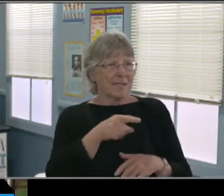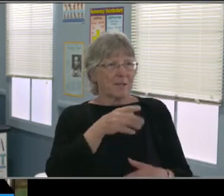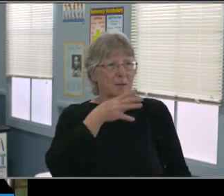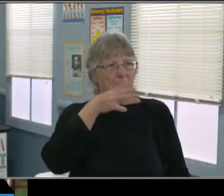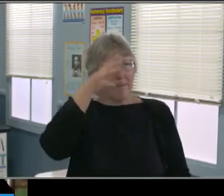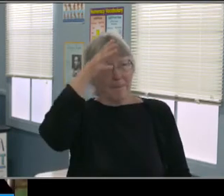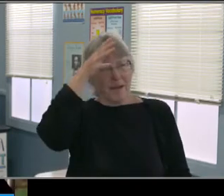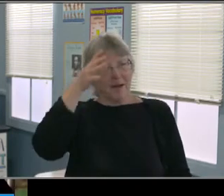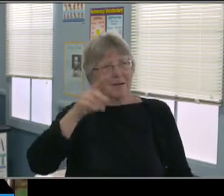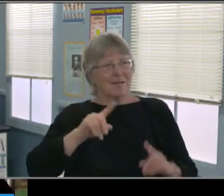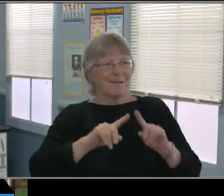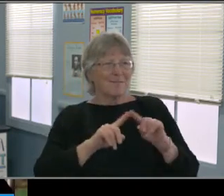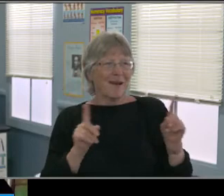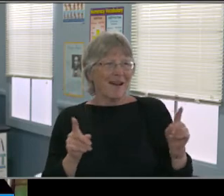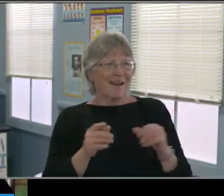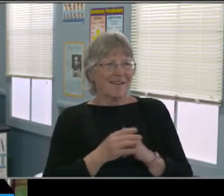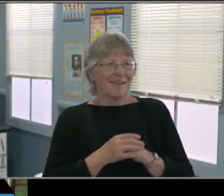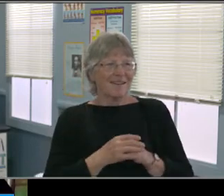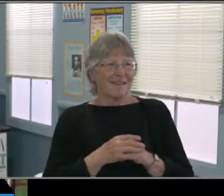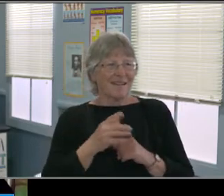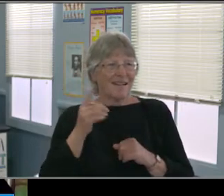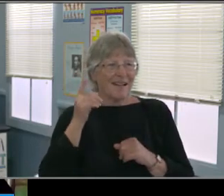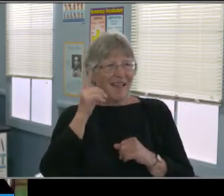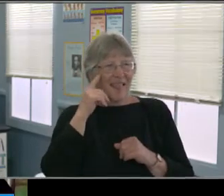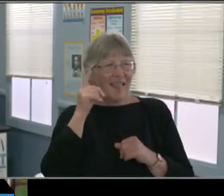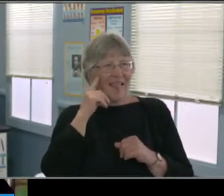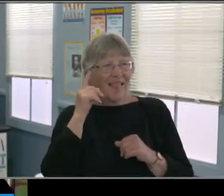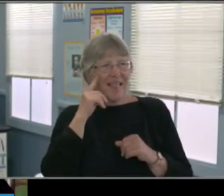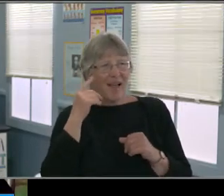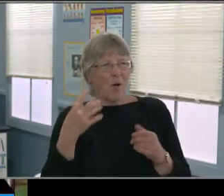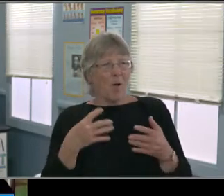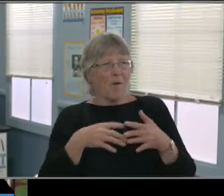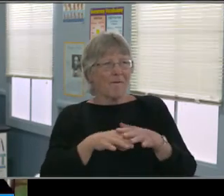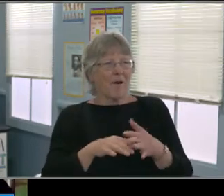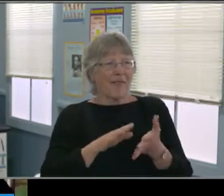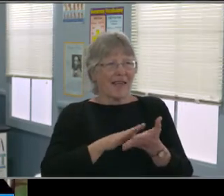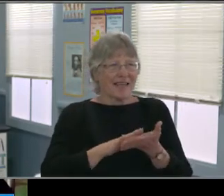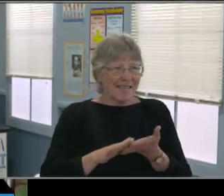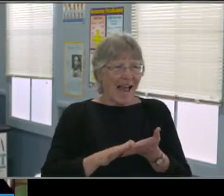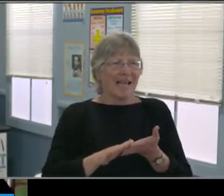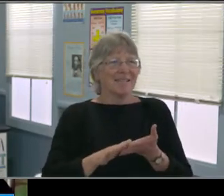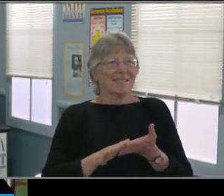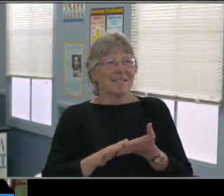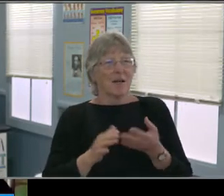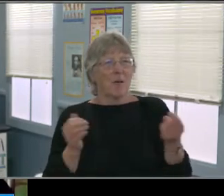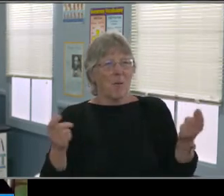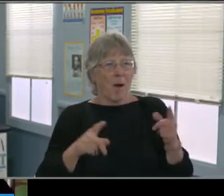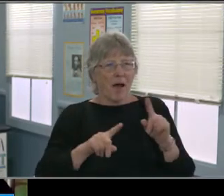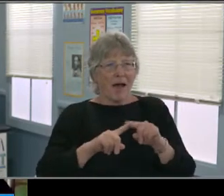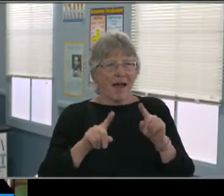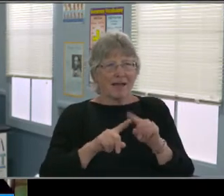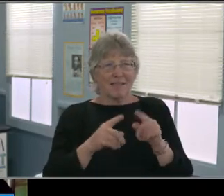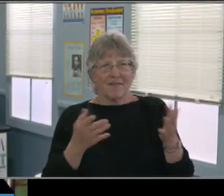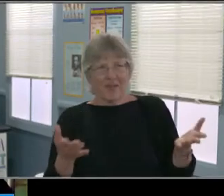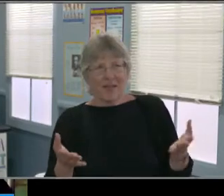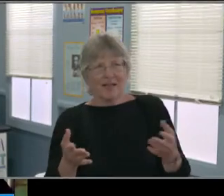Things get to us, it gets to the kids. And the only other piece I wanted to say is, a lot of kids like you were mentioning,